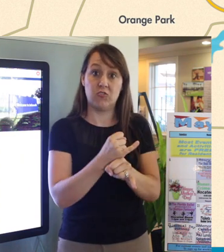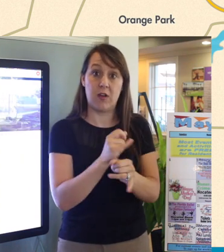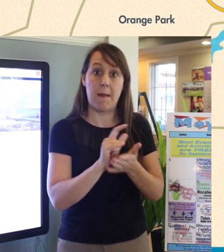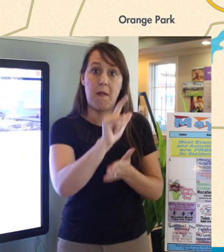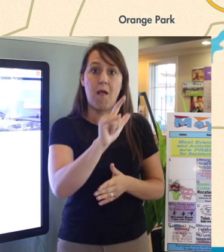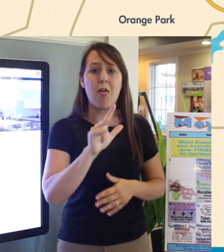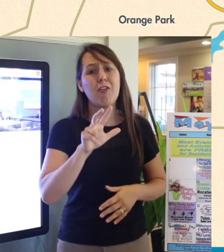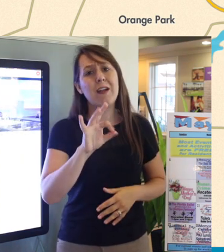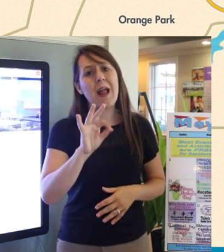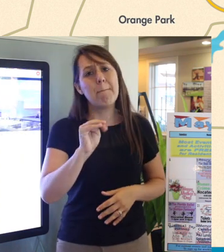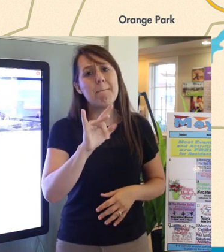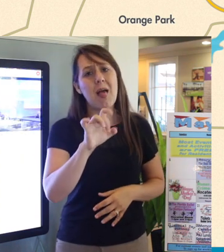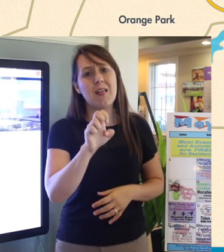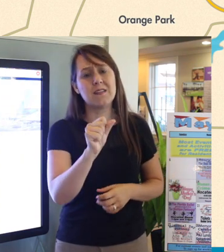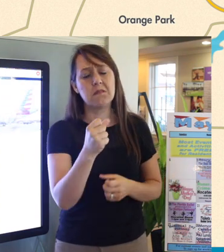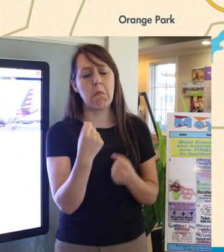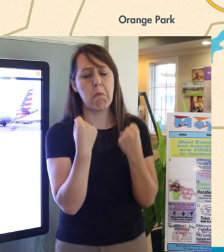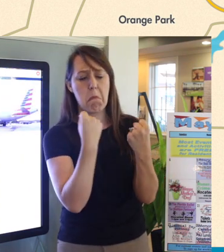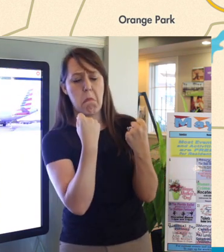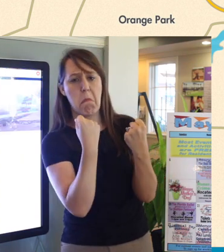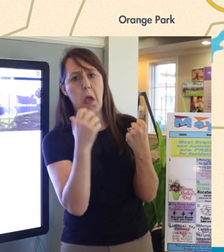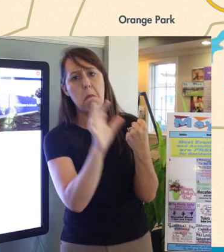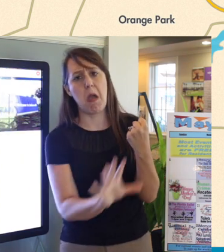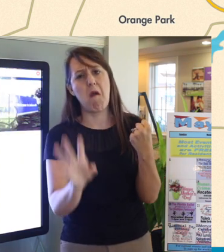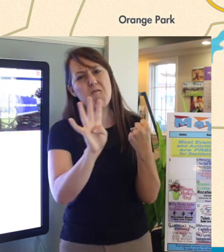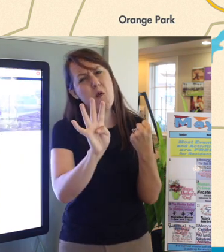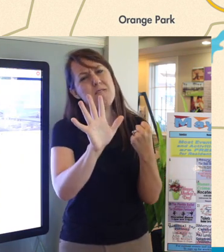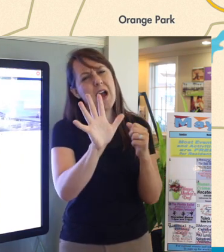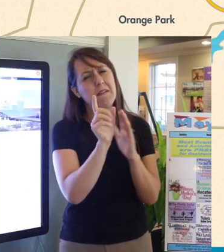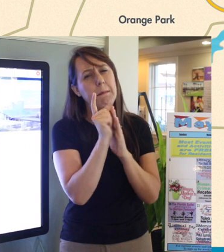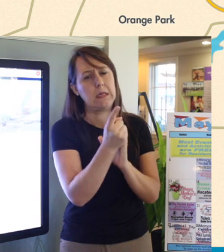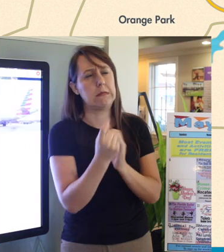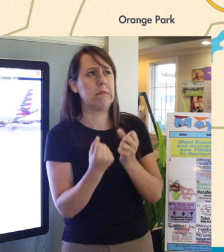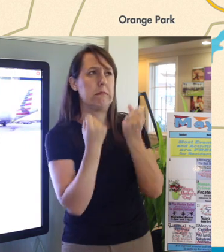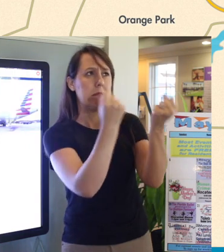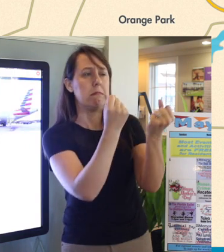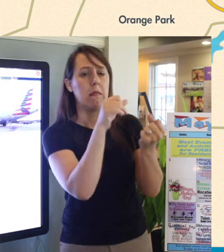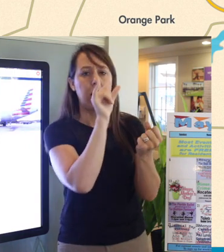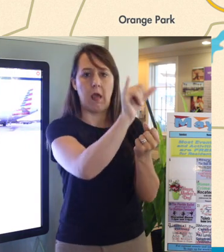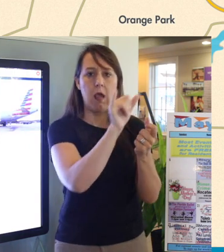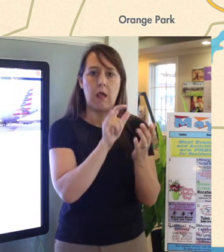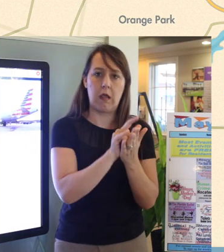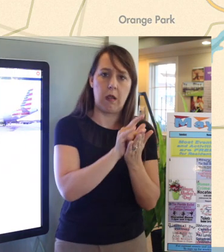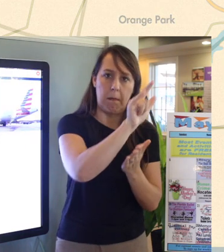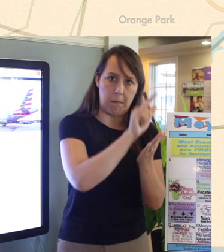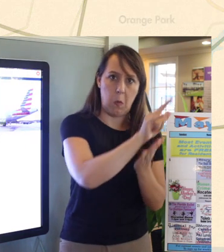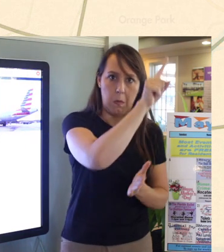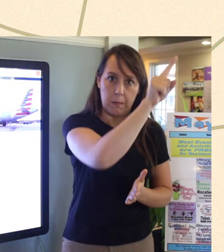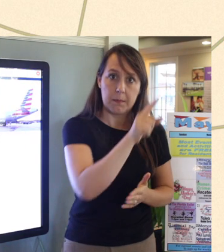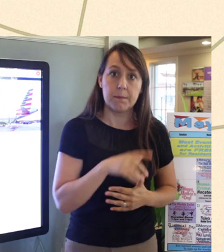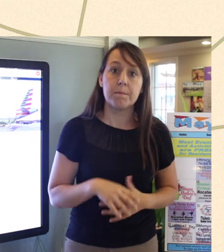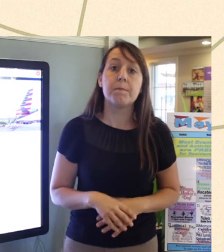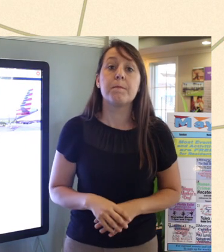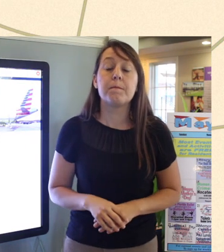We tell people it will take them about 45 minutes to get to that airport